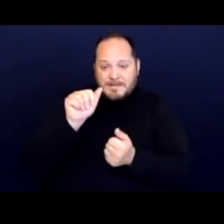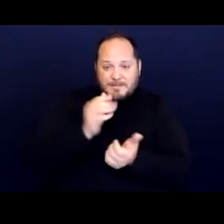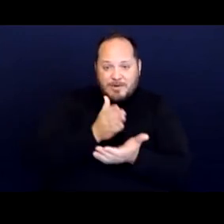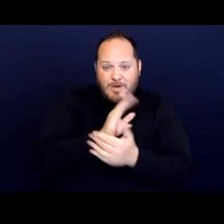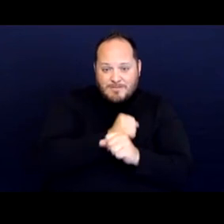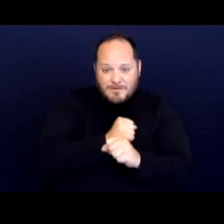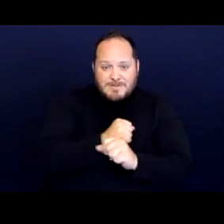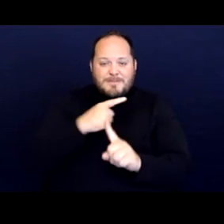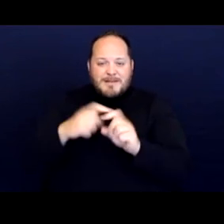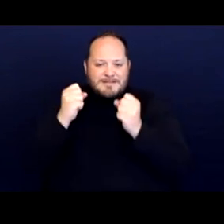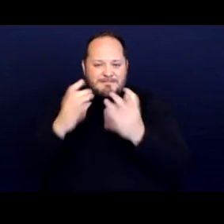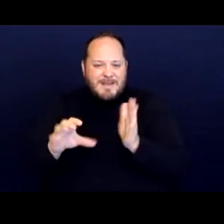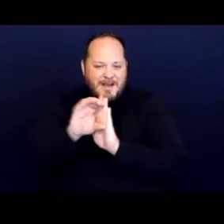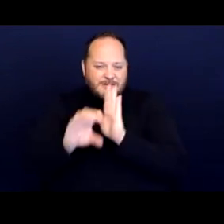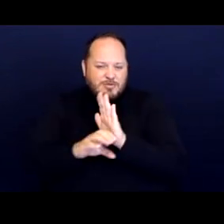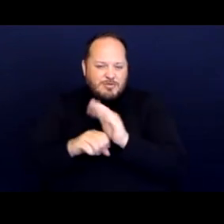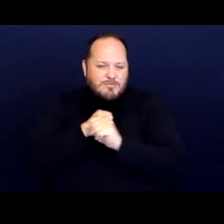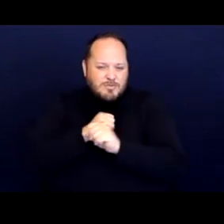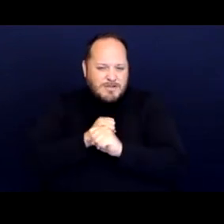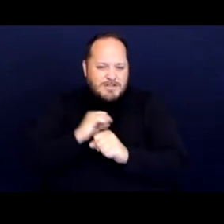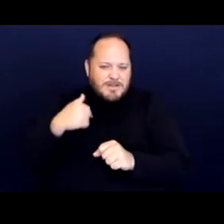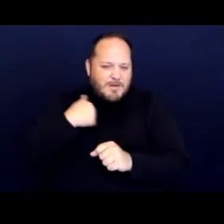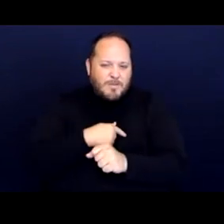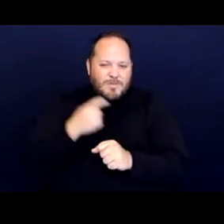of the constitutional protections that we briefly discussed in the beginning.